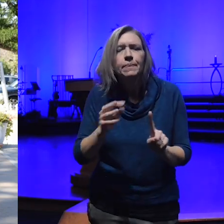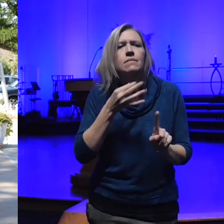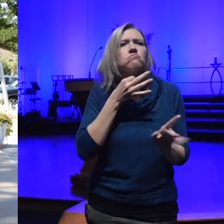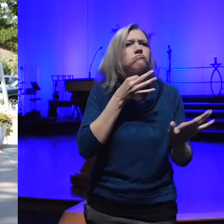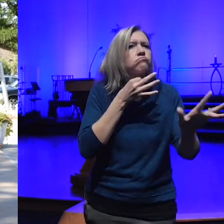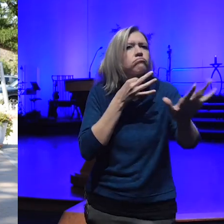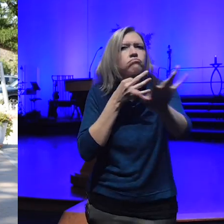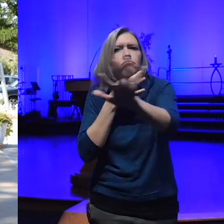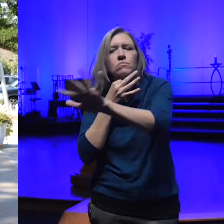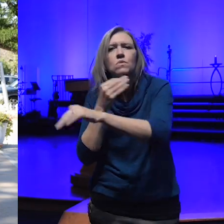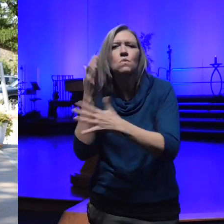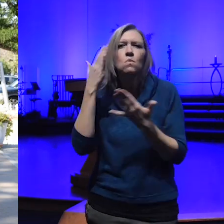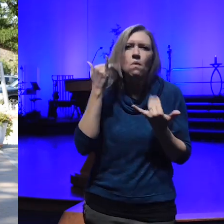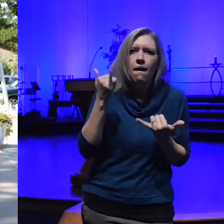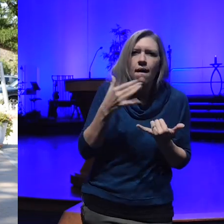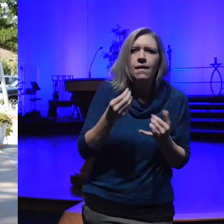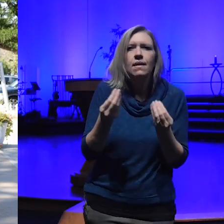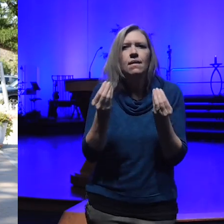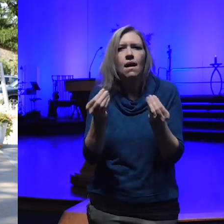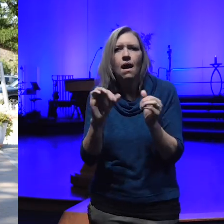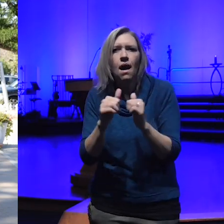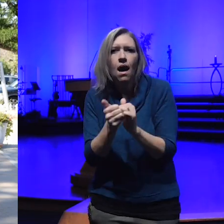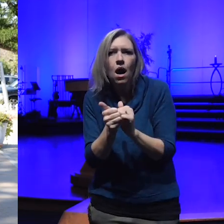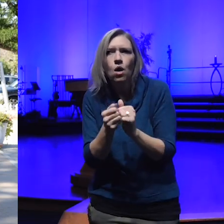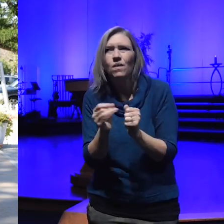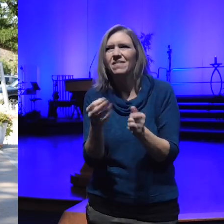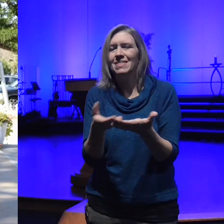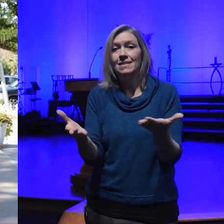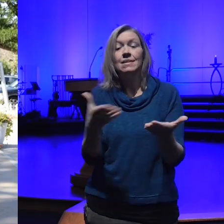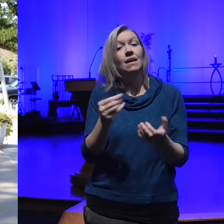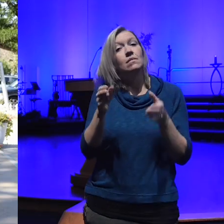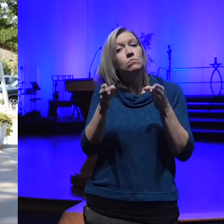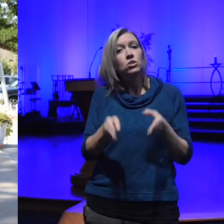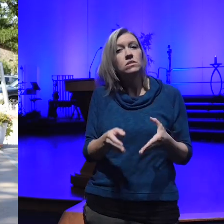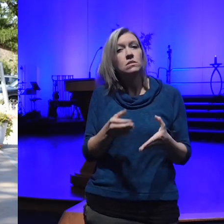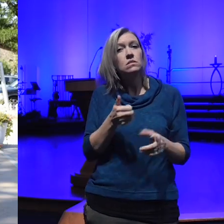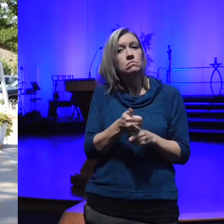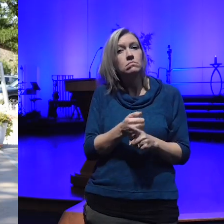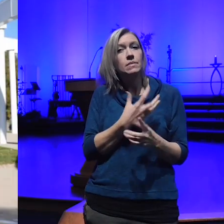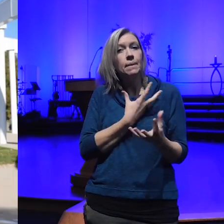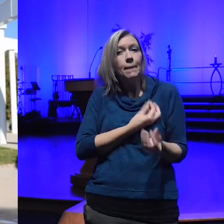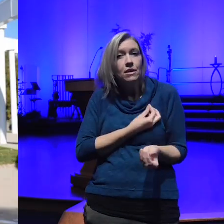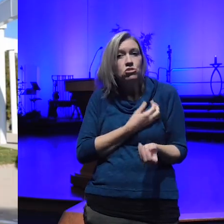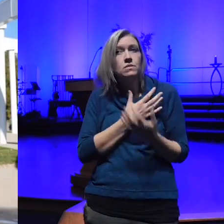things and also someone who is compassionate and want wanting to lean into understanding basically